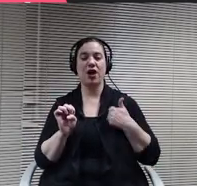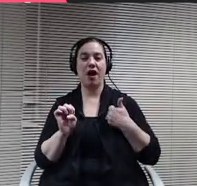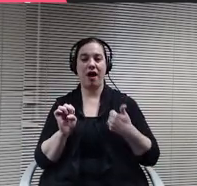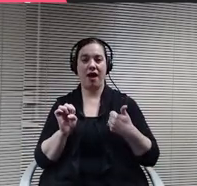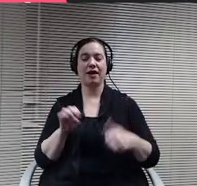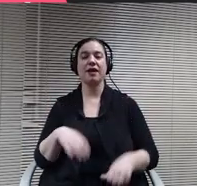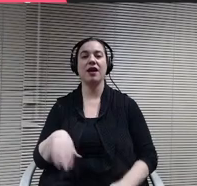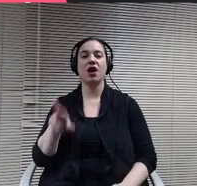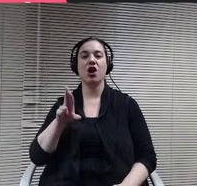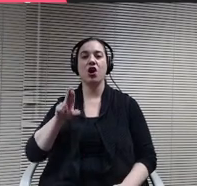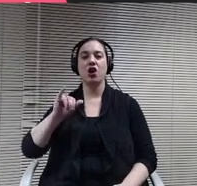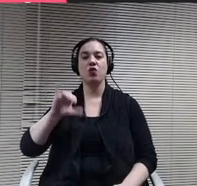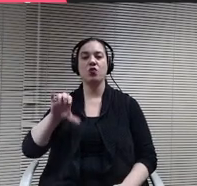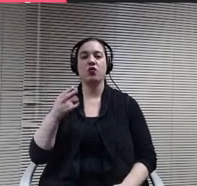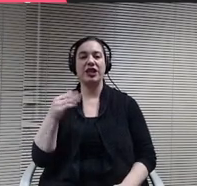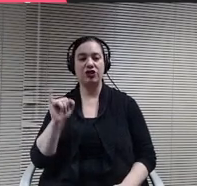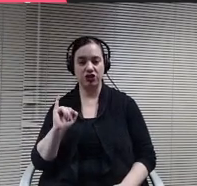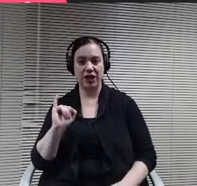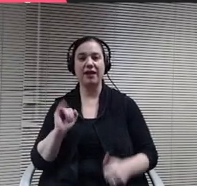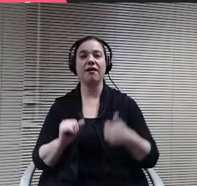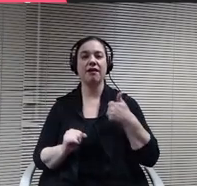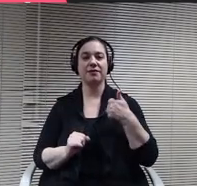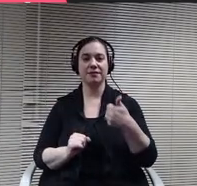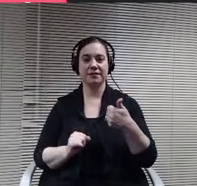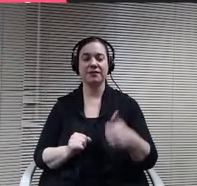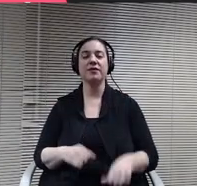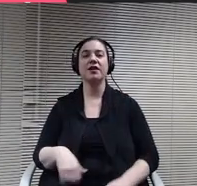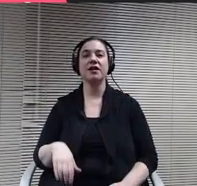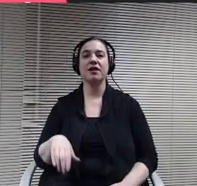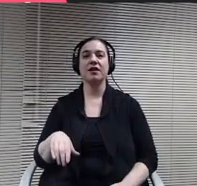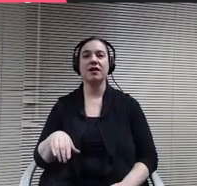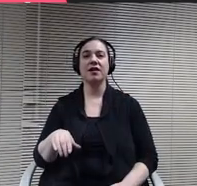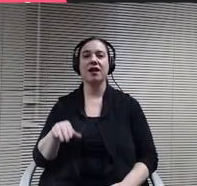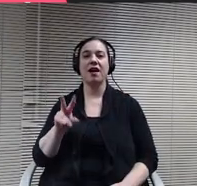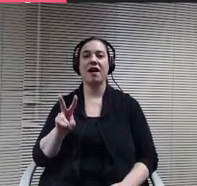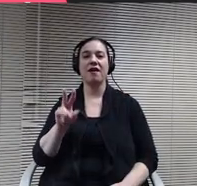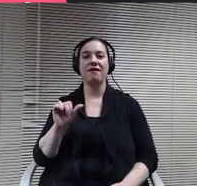I board Member Vitaly High Board member Wagner.